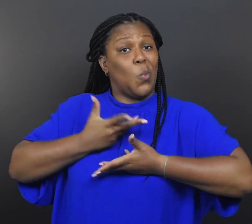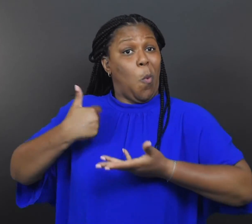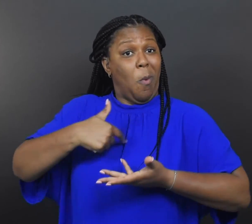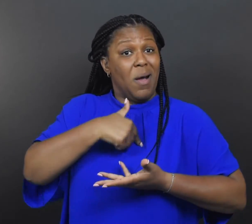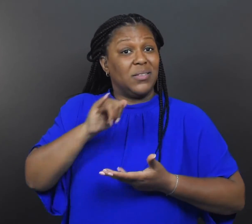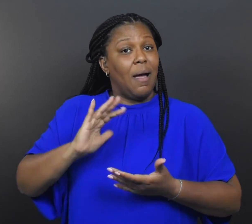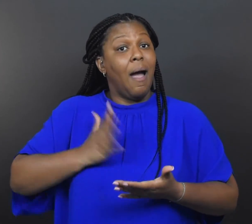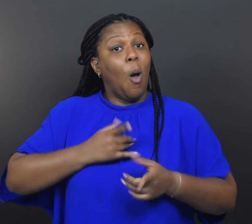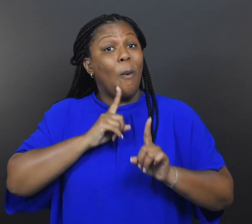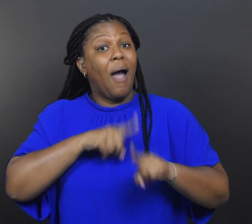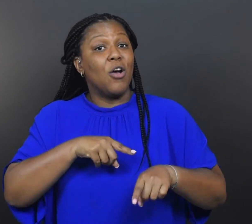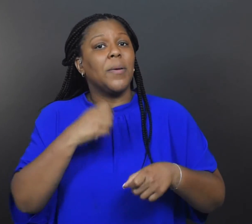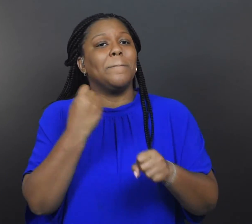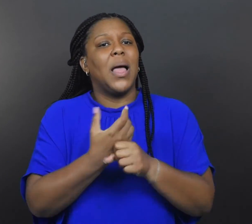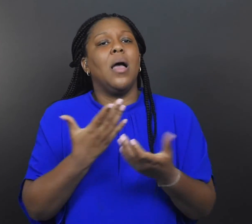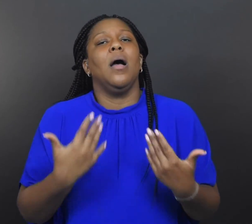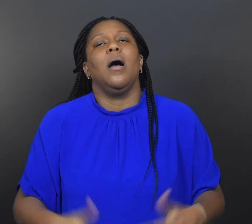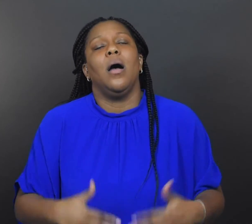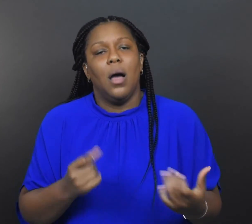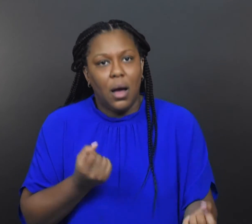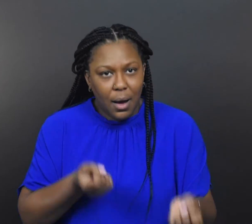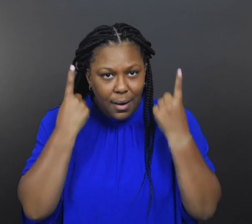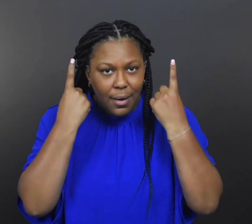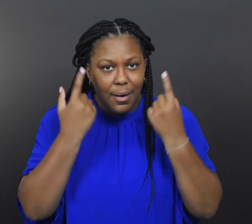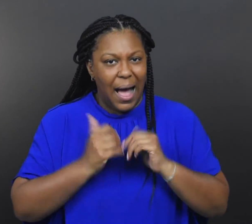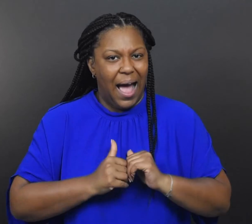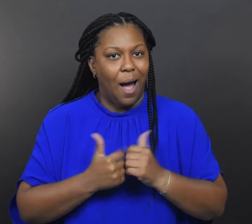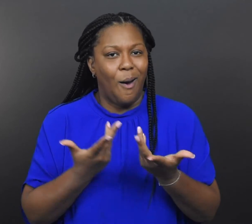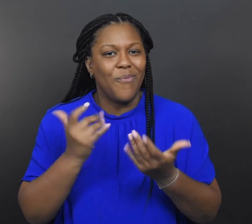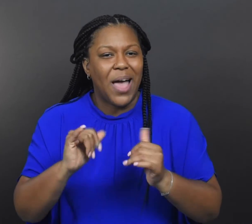He told us that our answers made things very understandable.